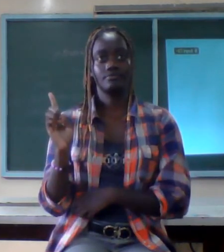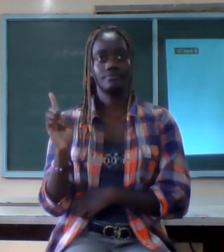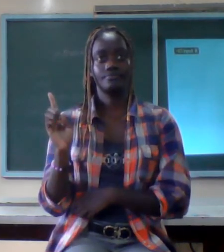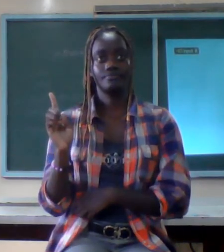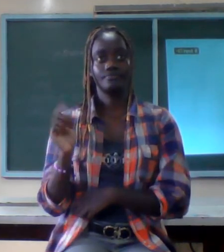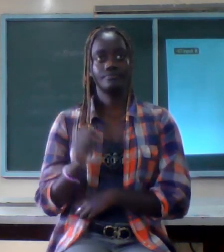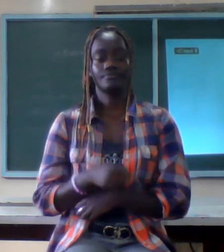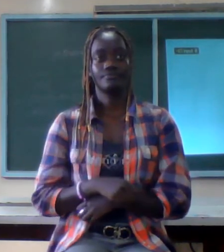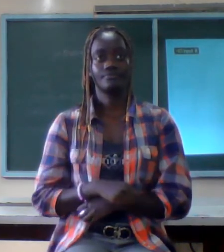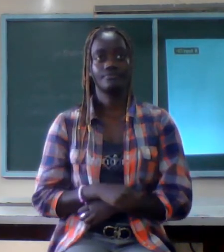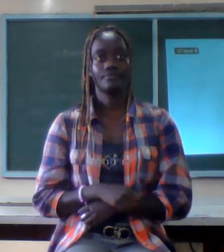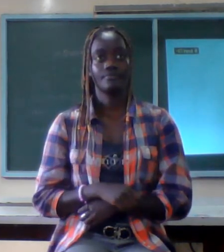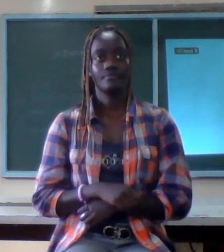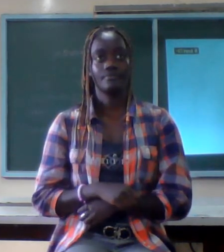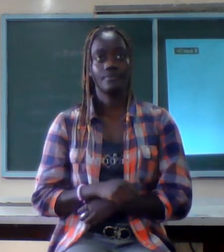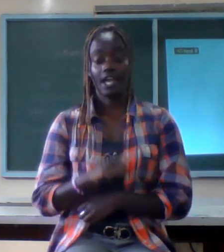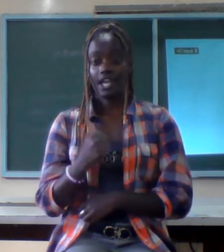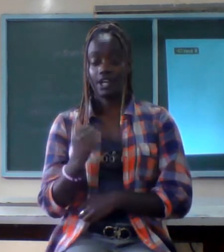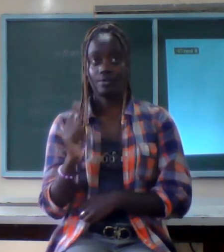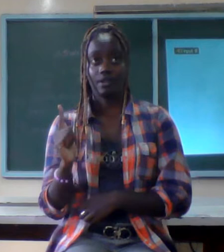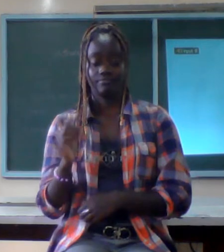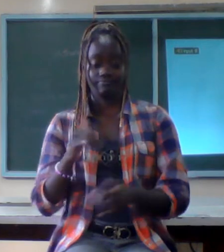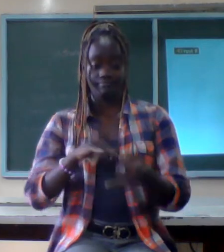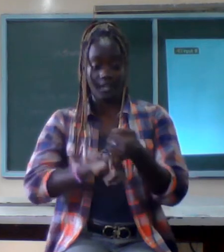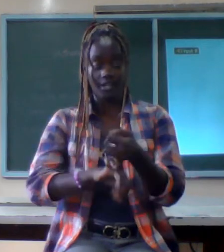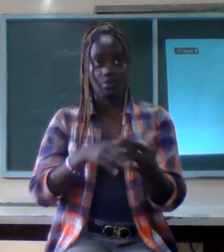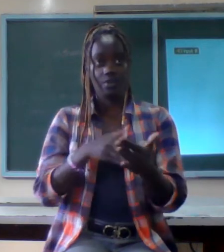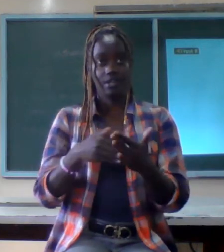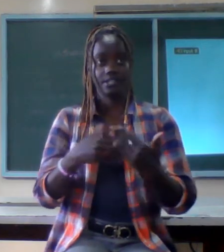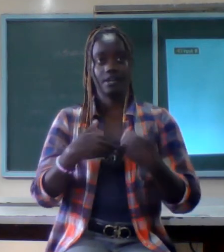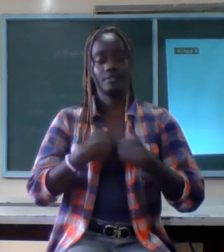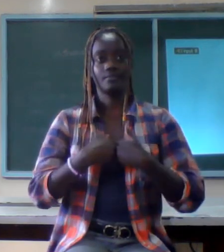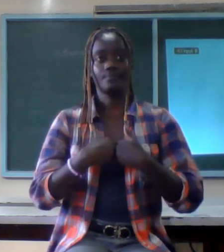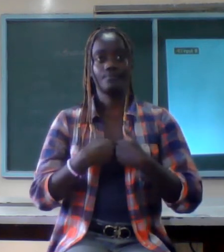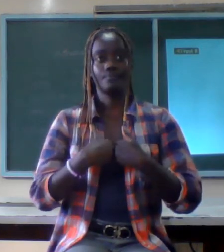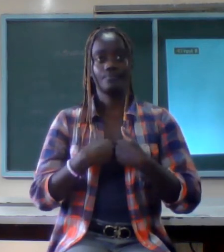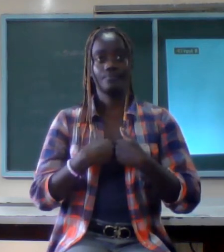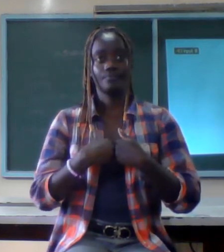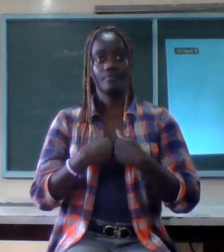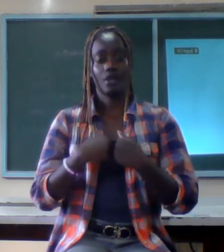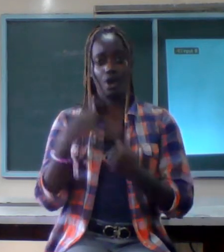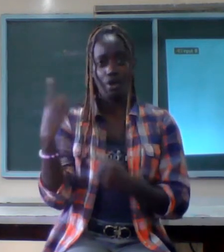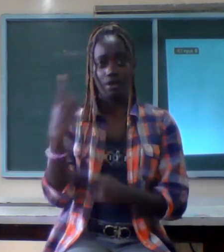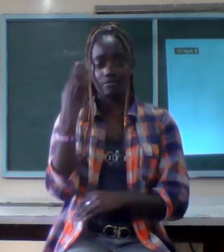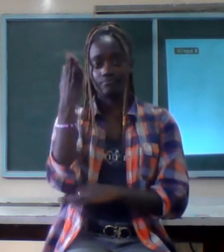the one you marry has some internet on record does not happening